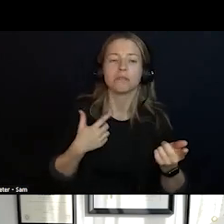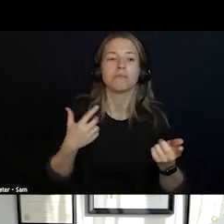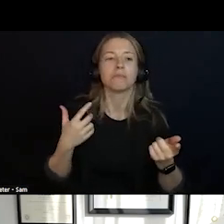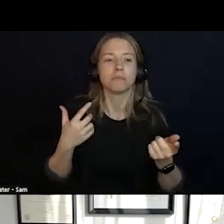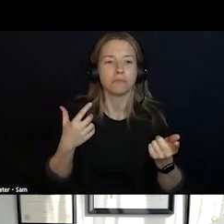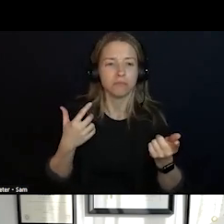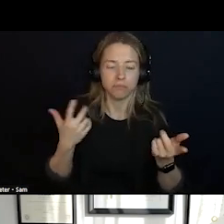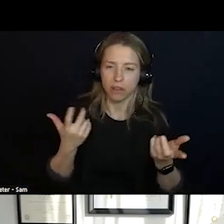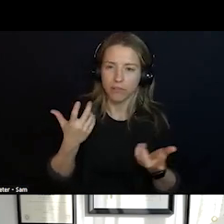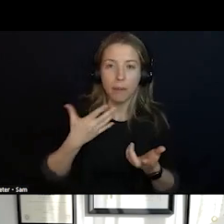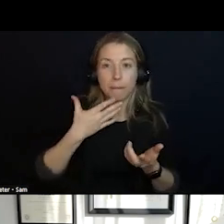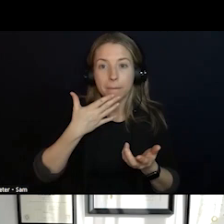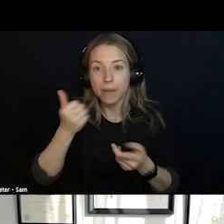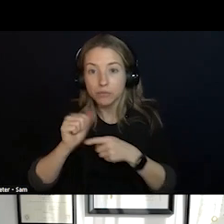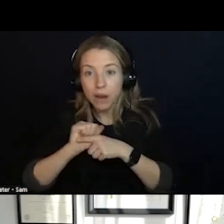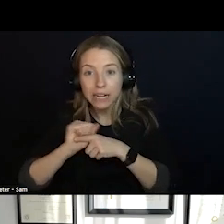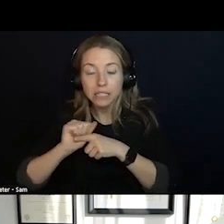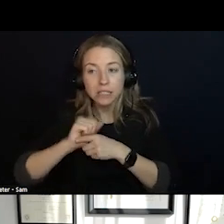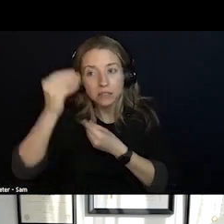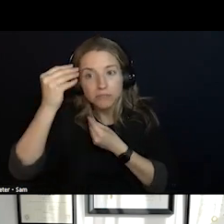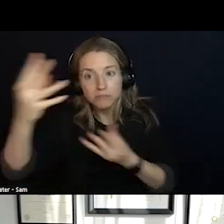PRACTICES AND HAVING AWARENESS AND REALLY